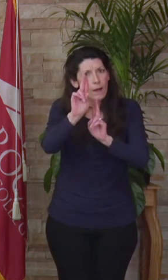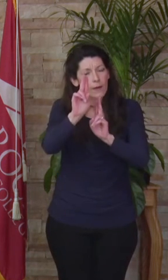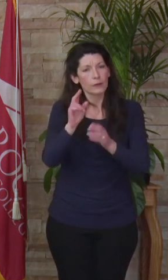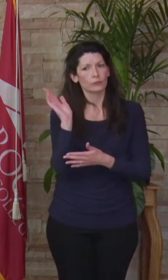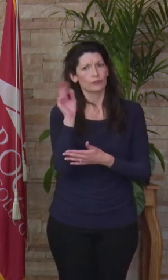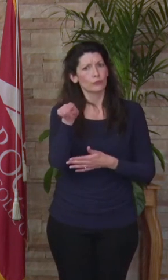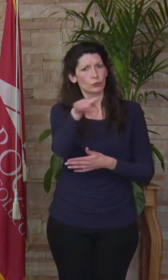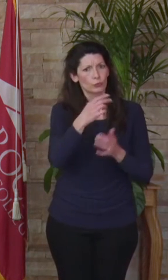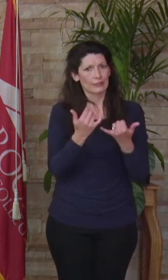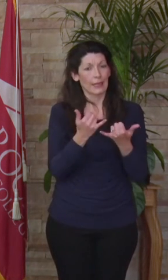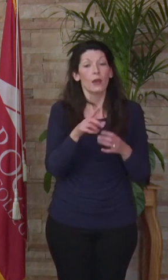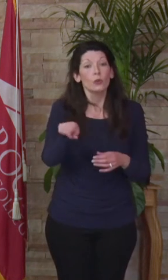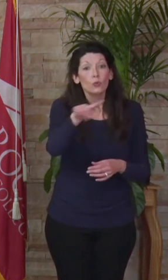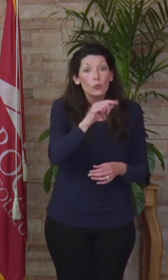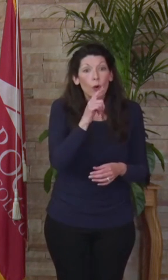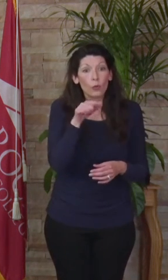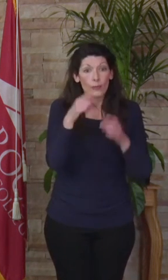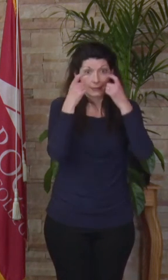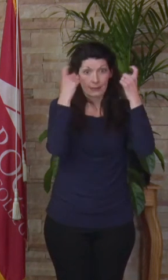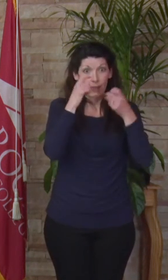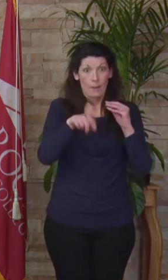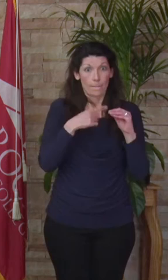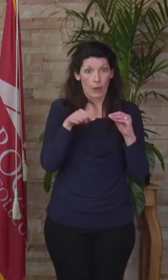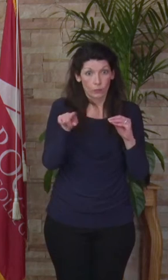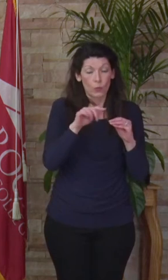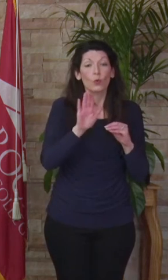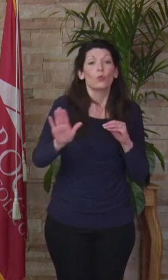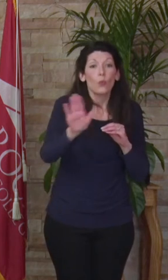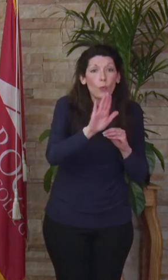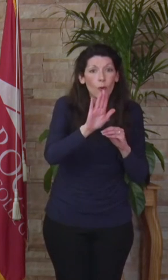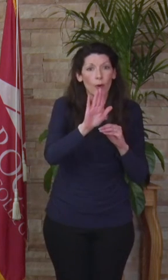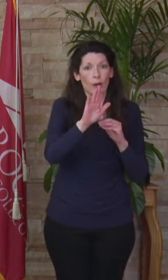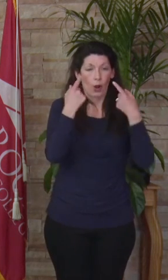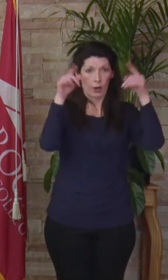because you are who this ceremony is about. It's about your accomplishments, your successes, and